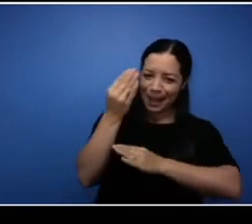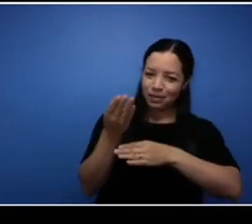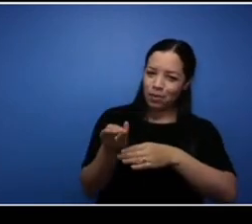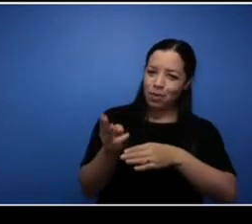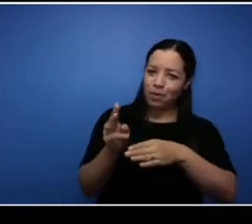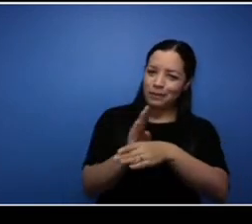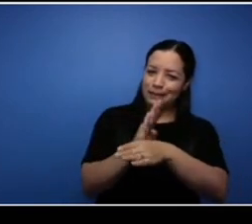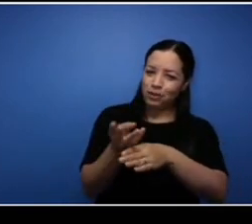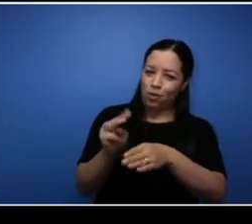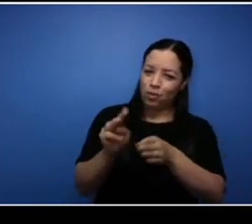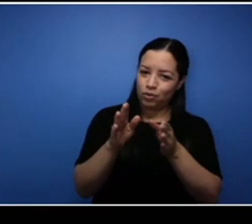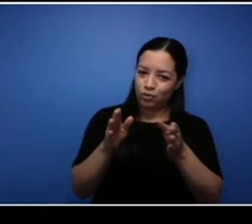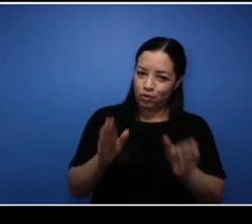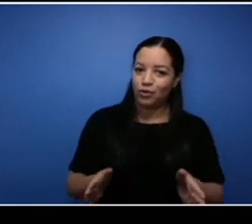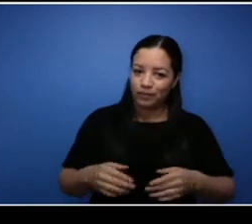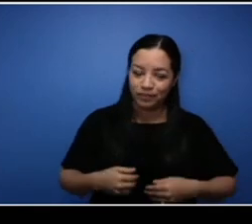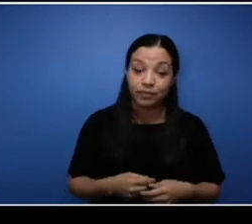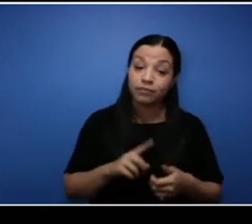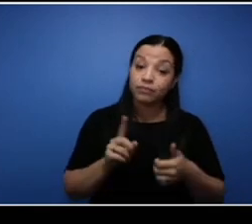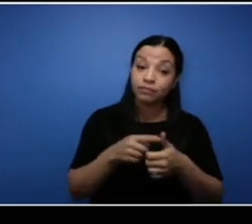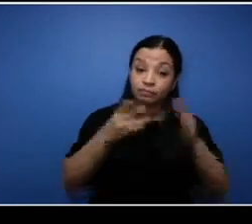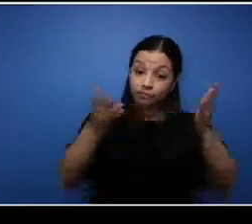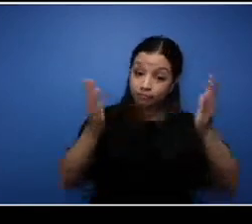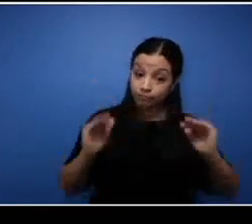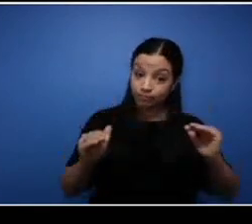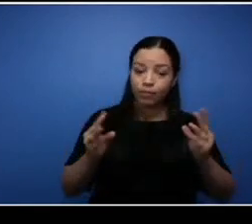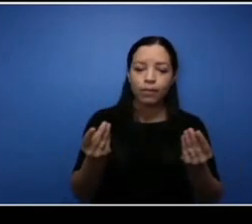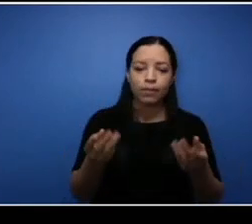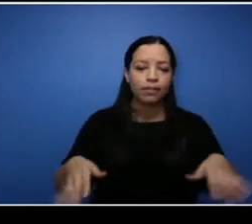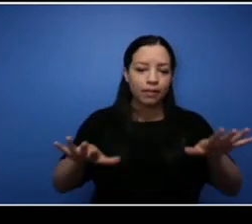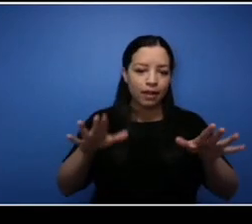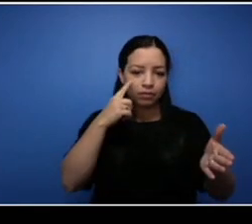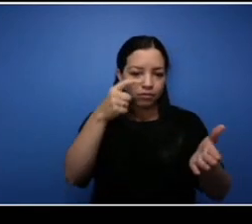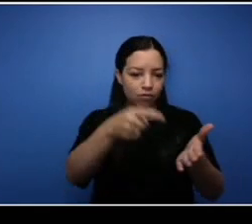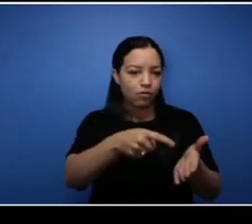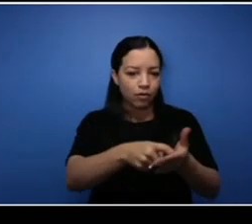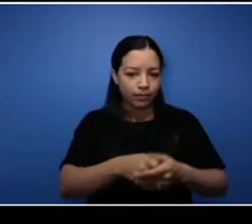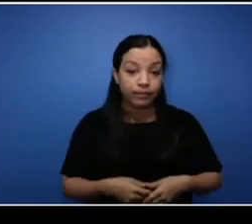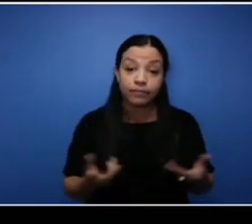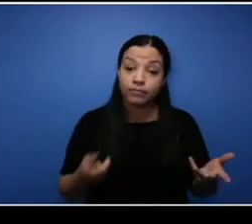to begin on with an acknowledgment so I'd like to begin by acknowledging that we are